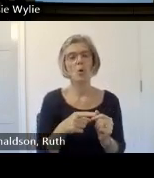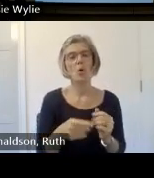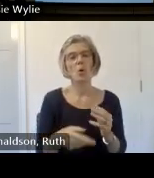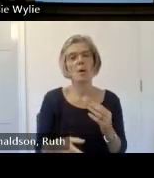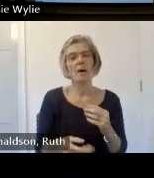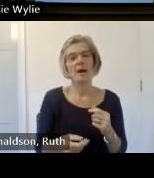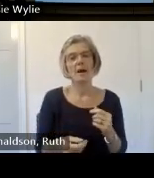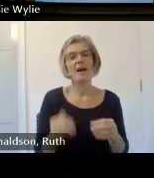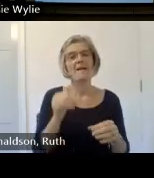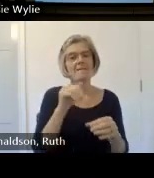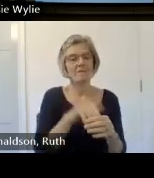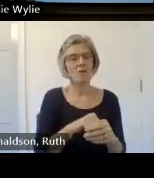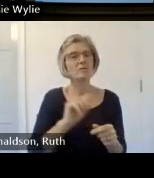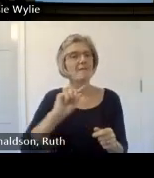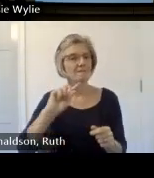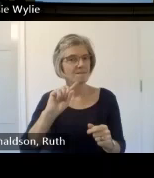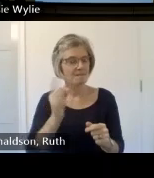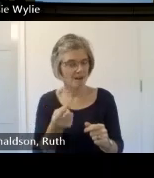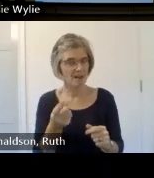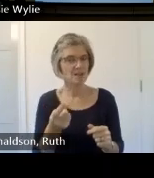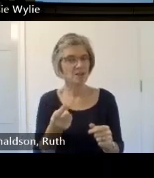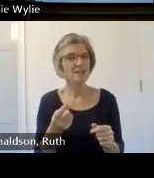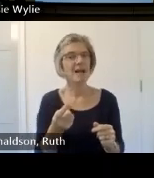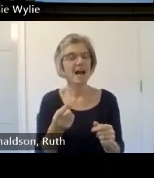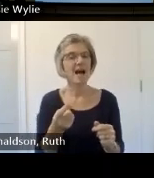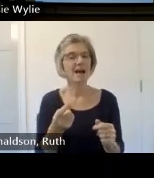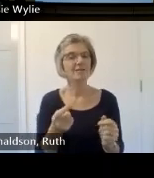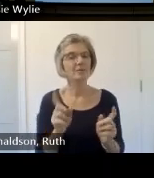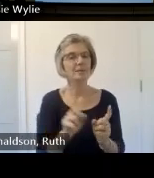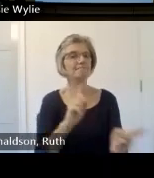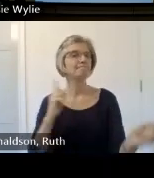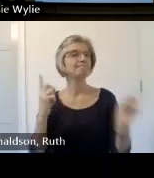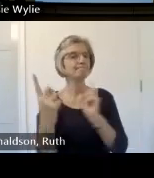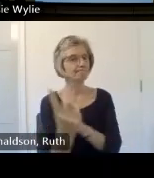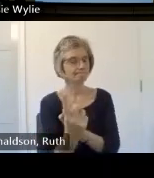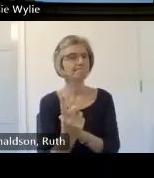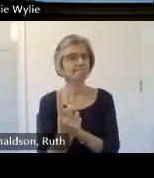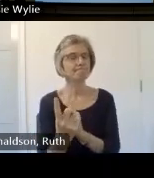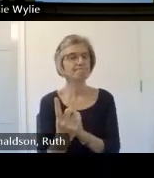you have to know what it's like to be on the other side of that so first off we do an or